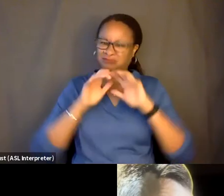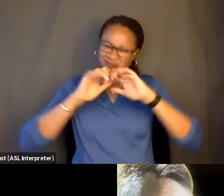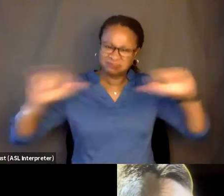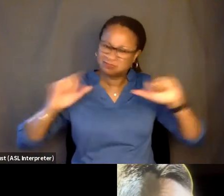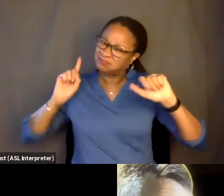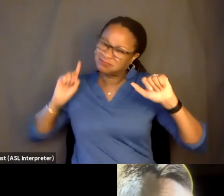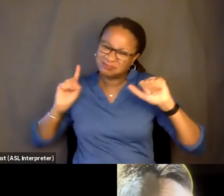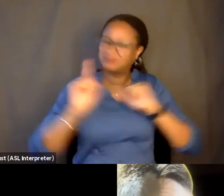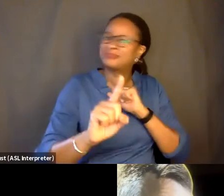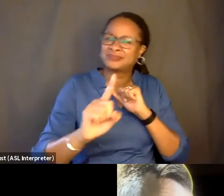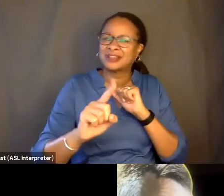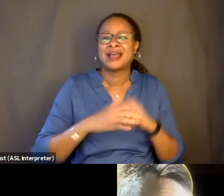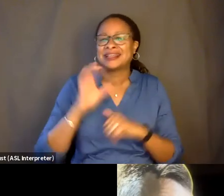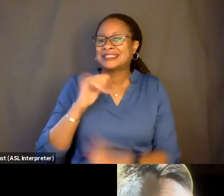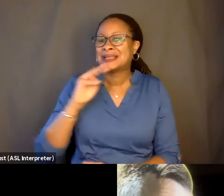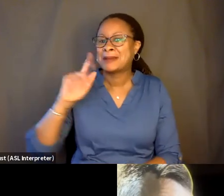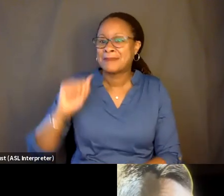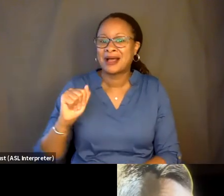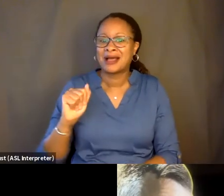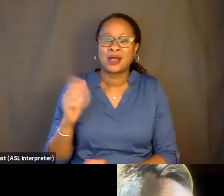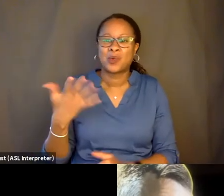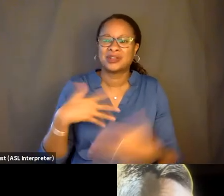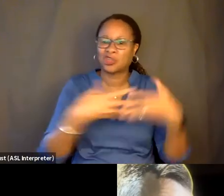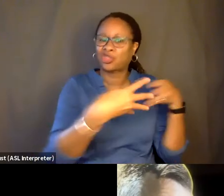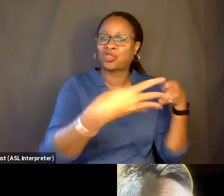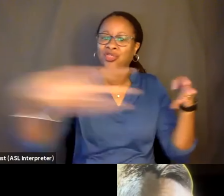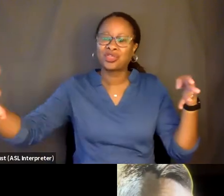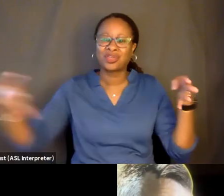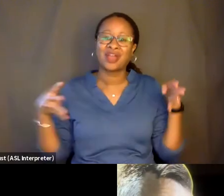Like, cinema was a gated community